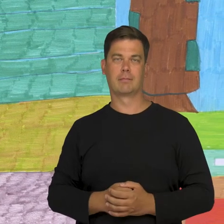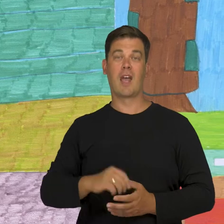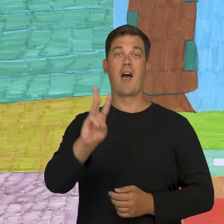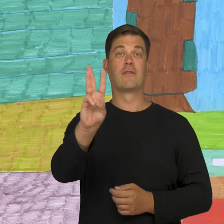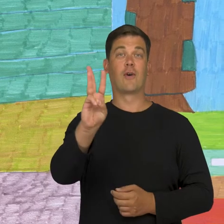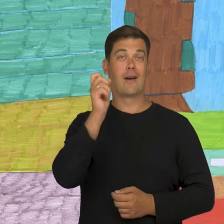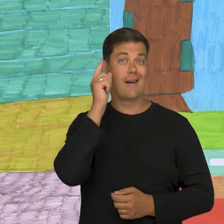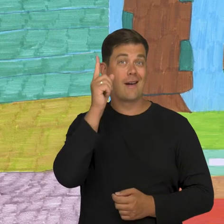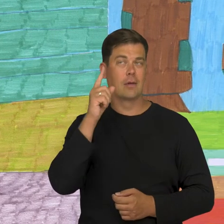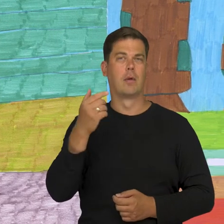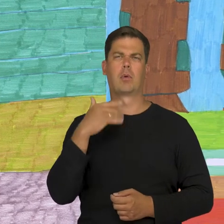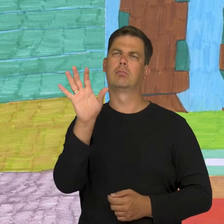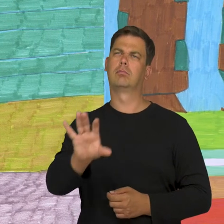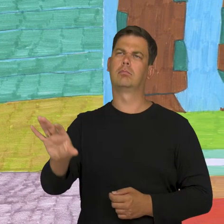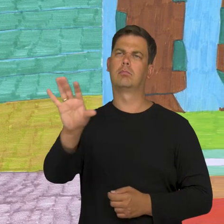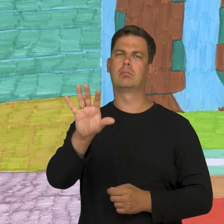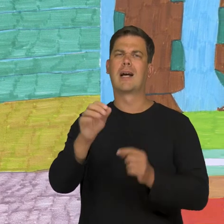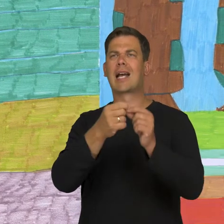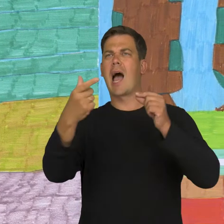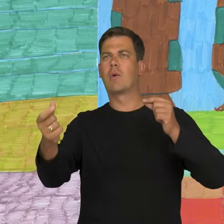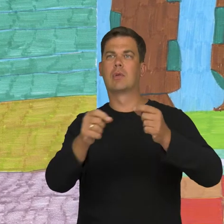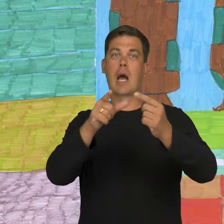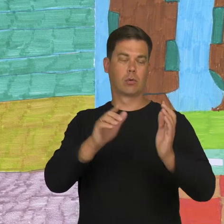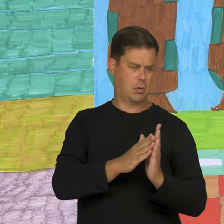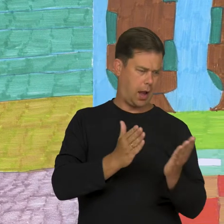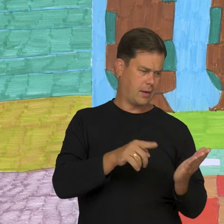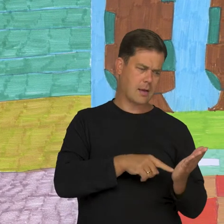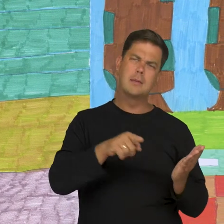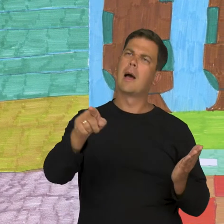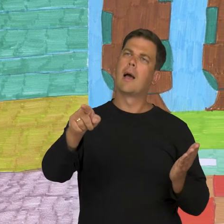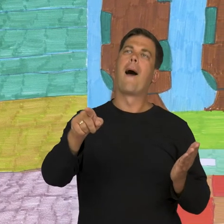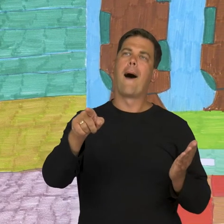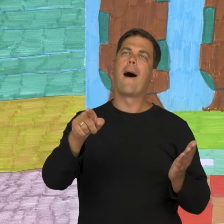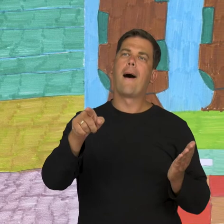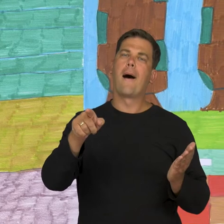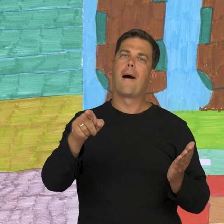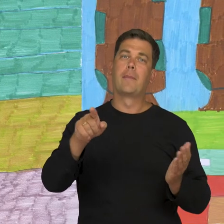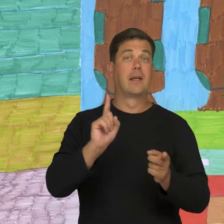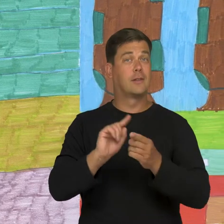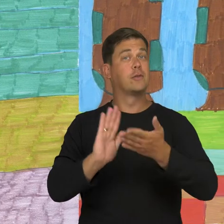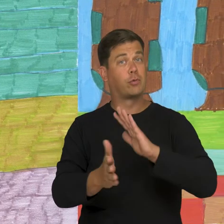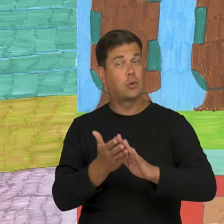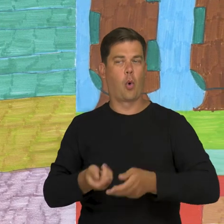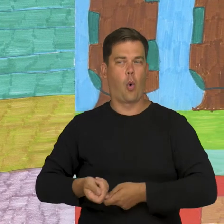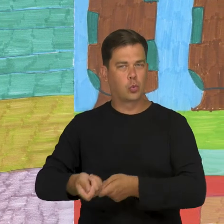On Tuesday we were checking sticks from trees with the atlas in the room. We were cleaning the house with vacuum cleaner.